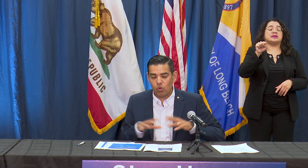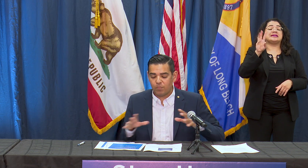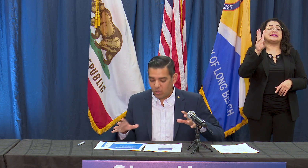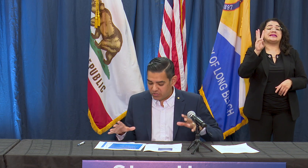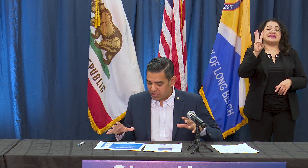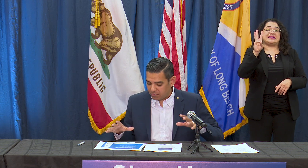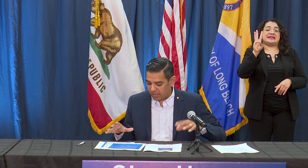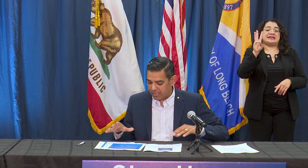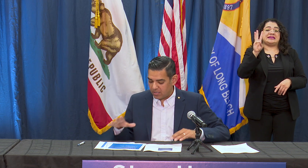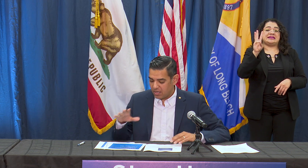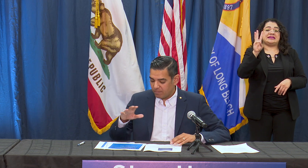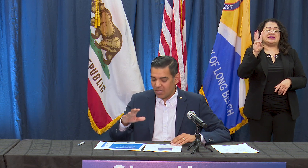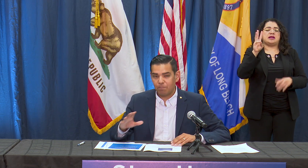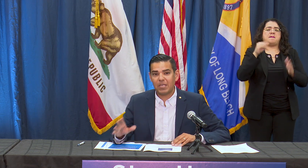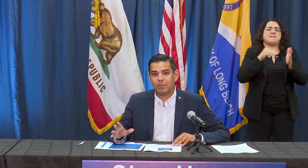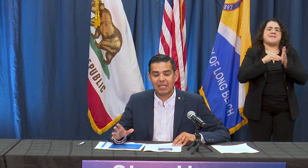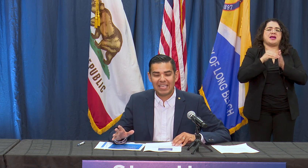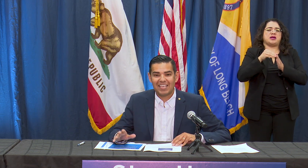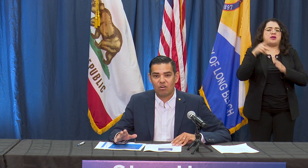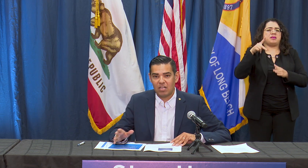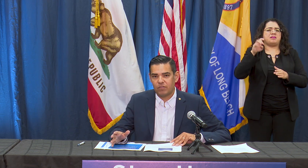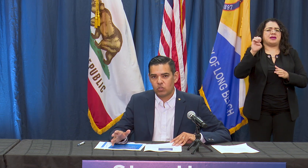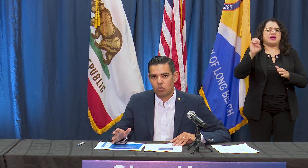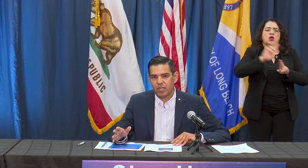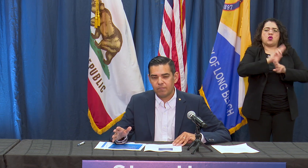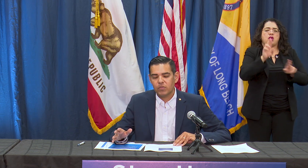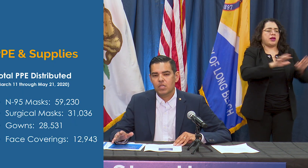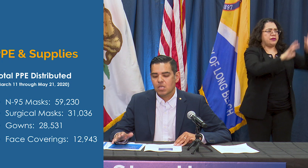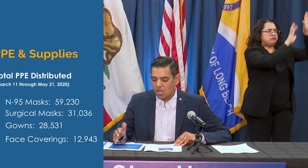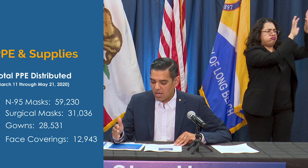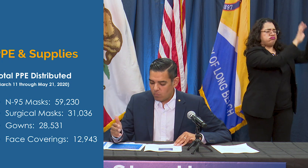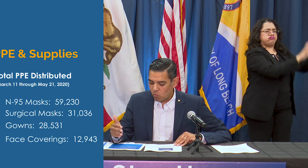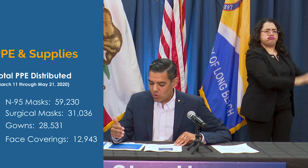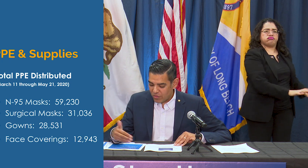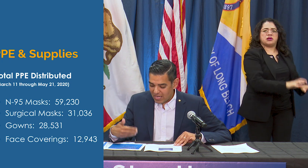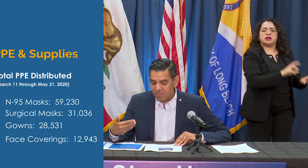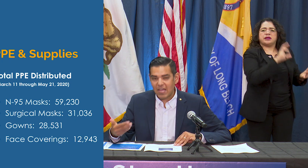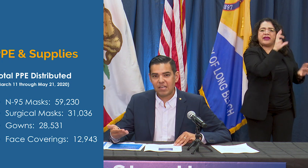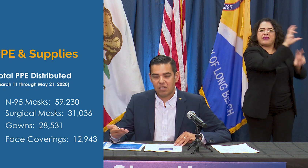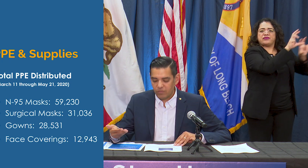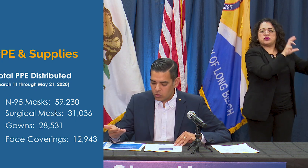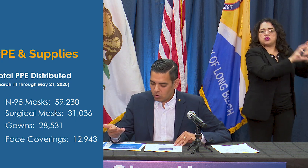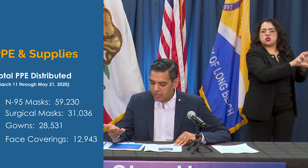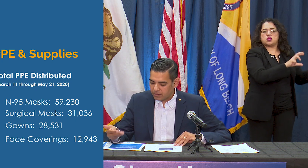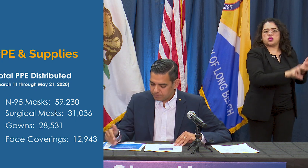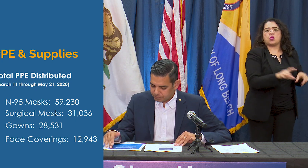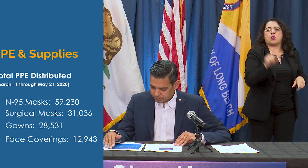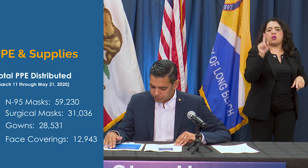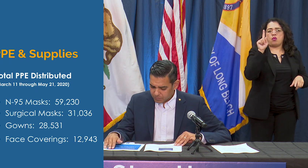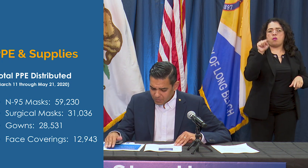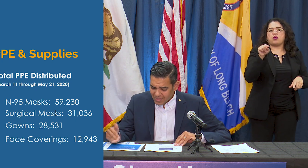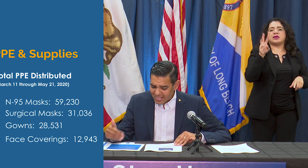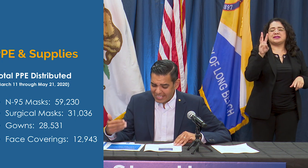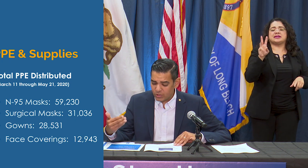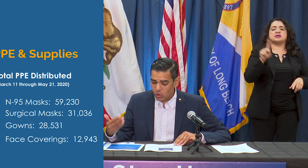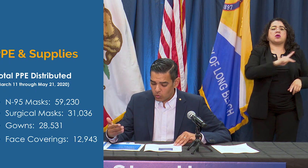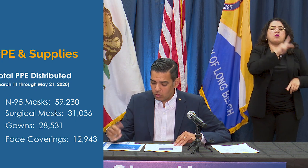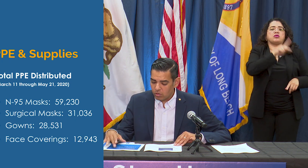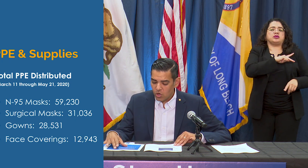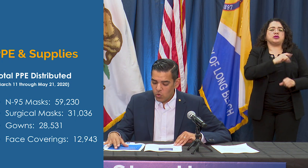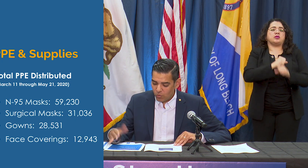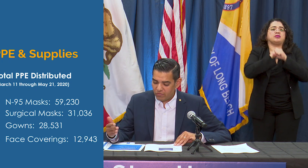1.6 million PPE in our inventory. Within that inventory, in total, we have